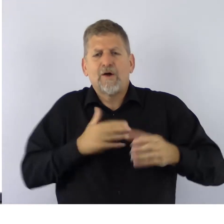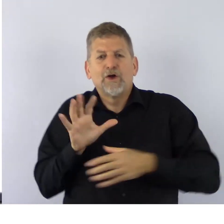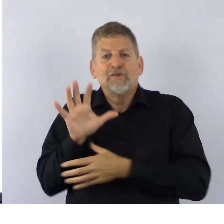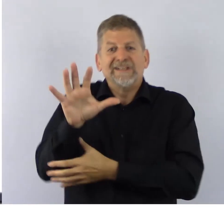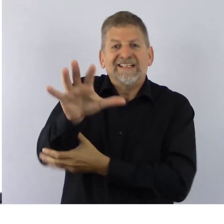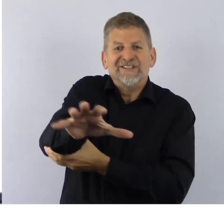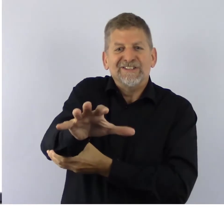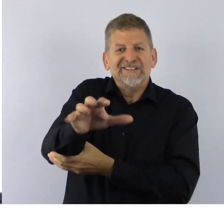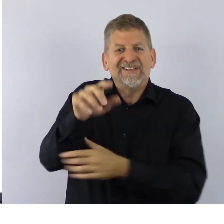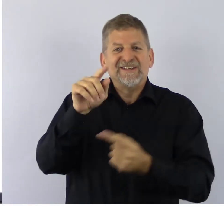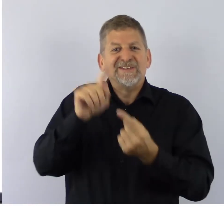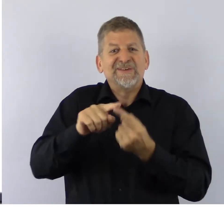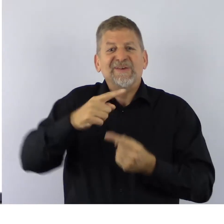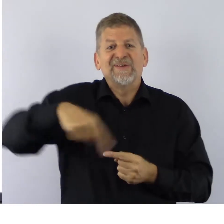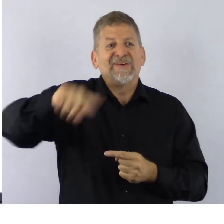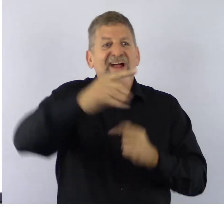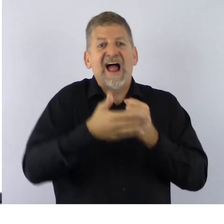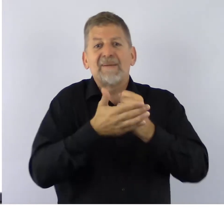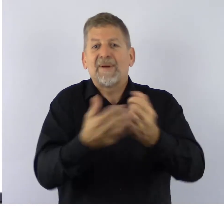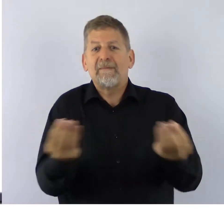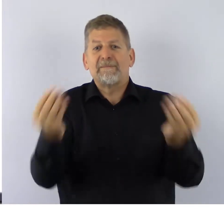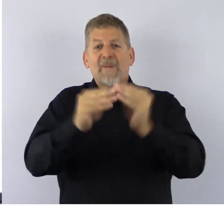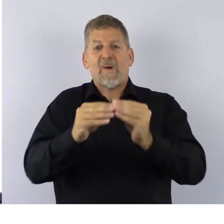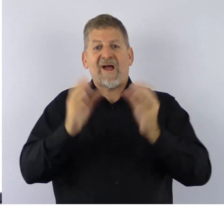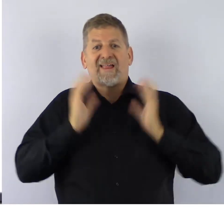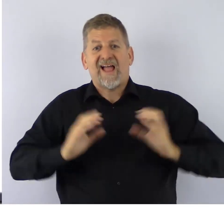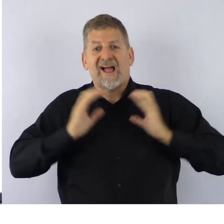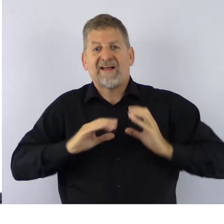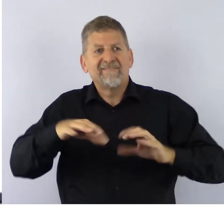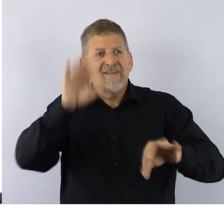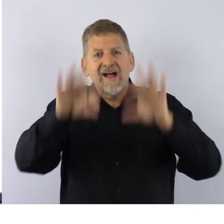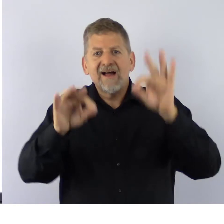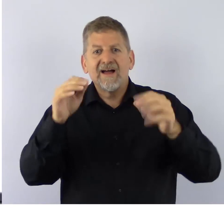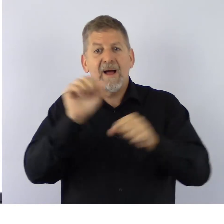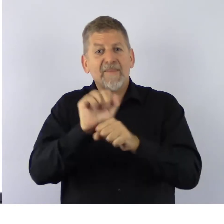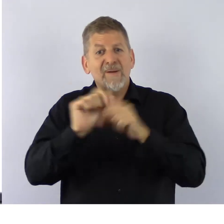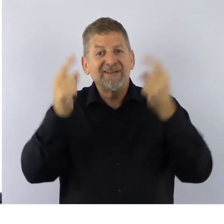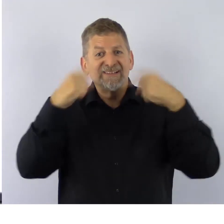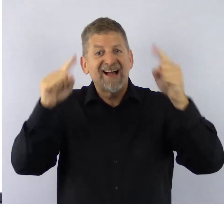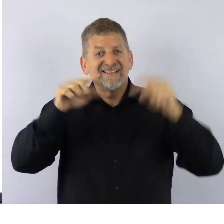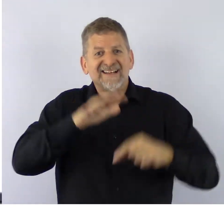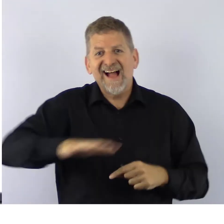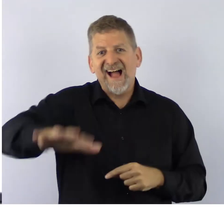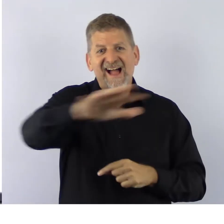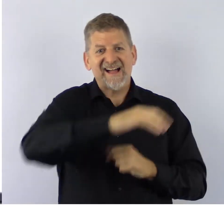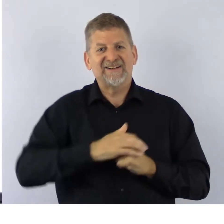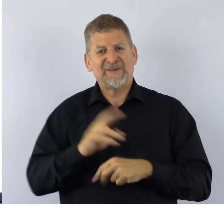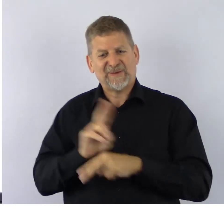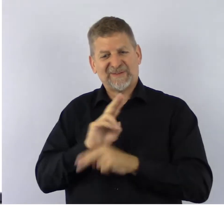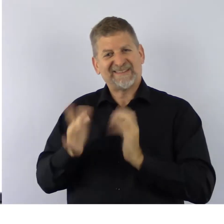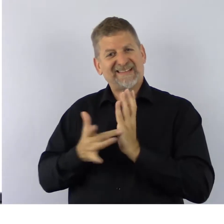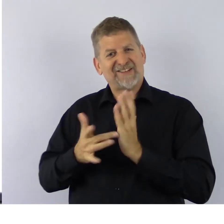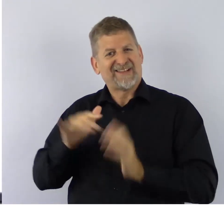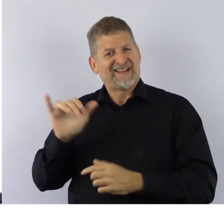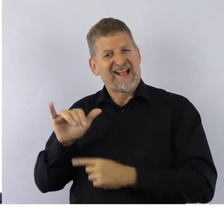and help even more clients find employment success. Using technology like Skype